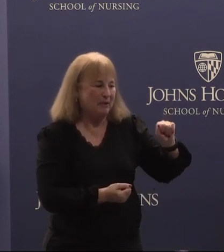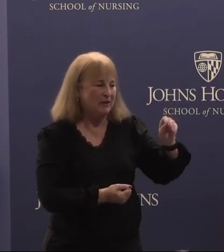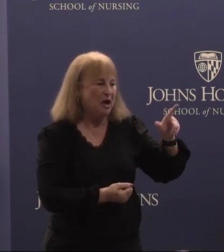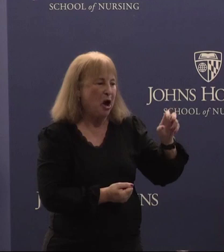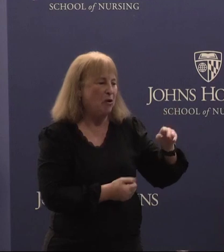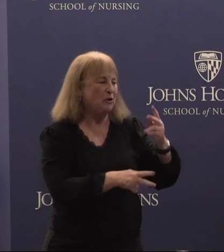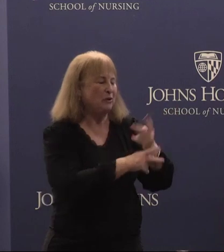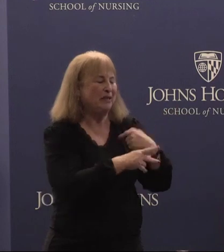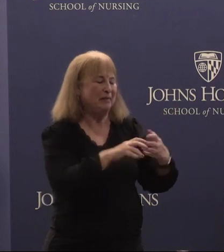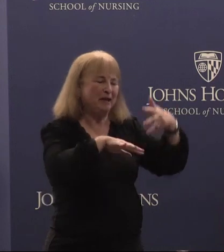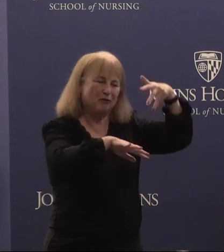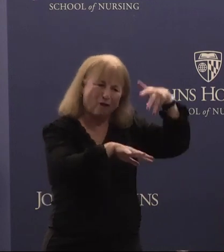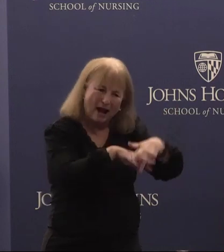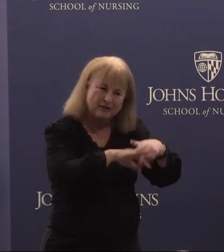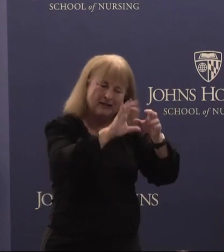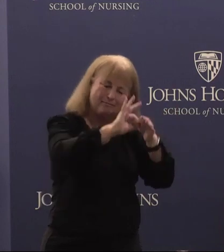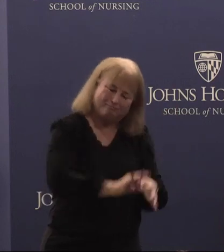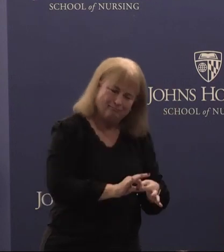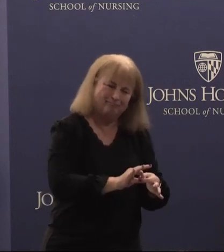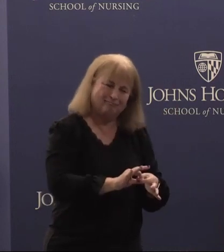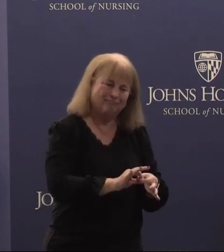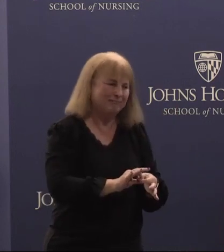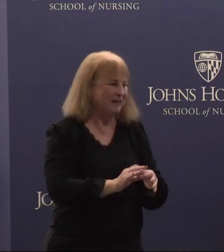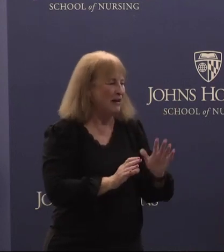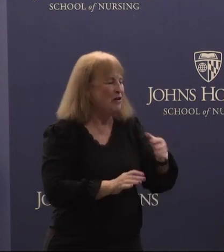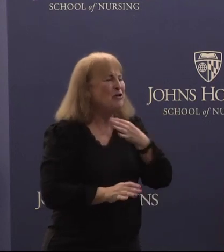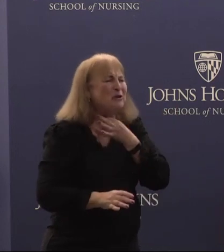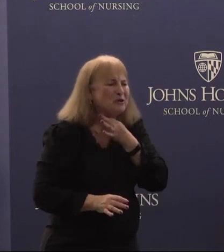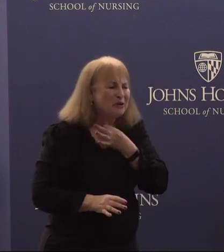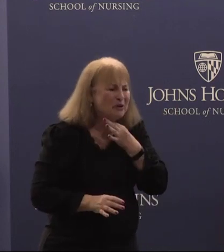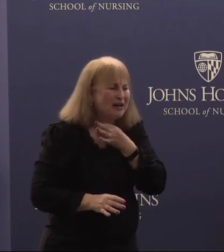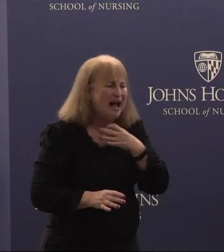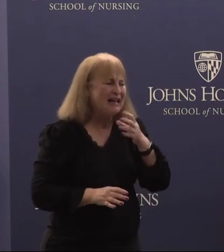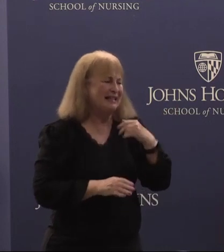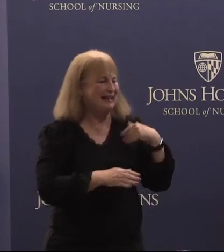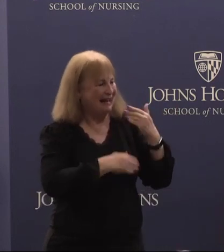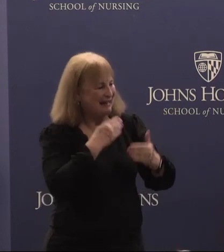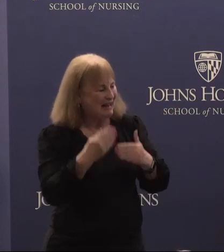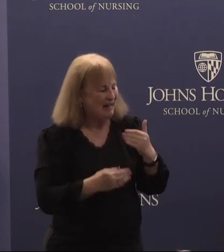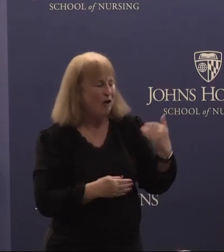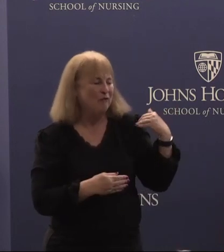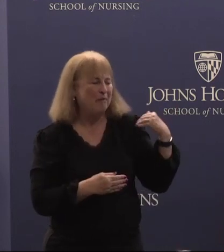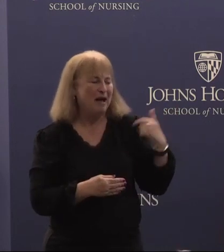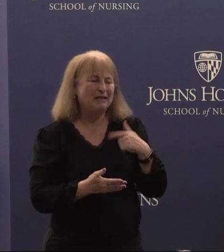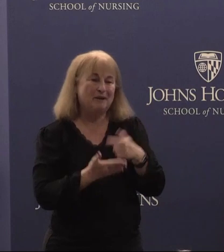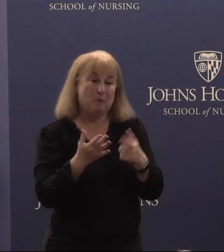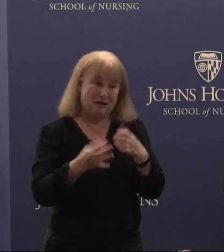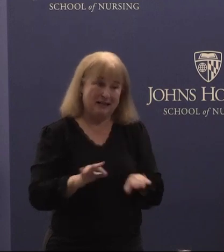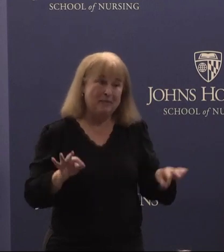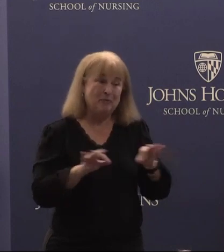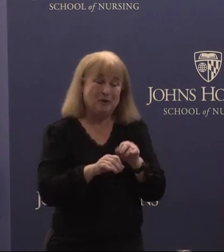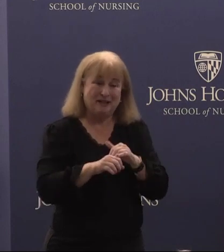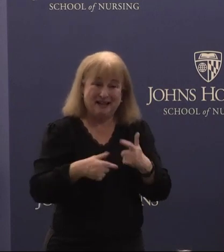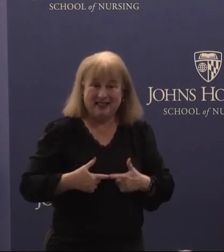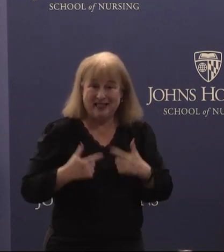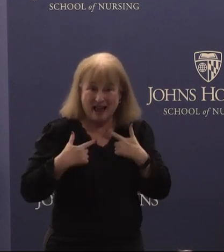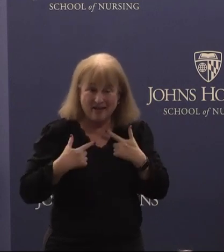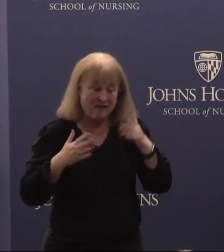me grounded. Your curiosity and kindness reminds me of what's important in life. I hope you never